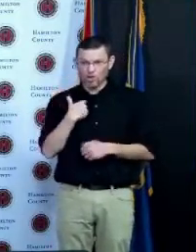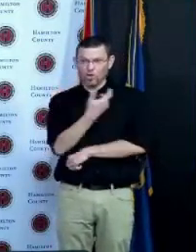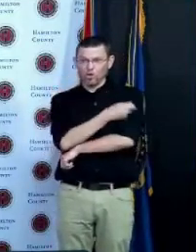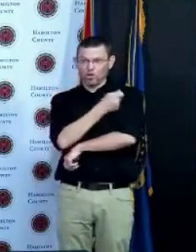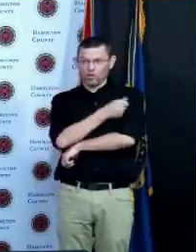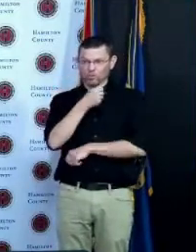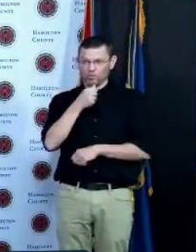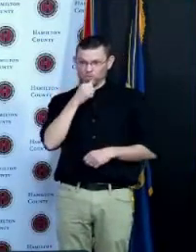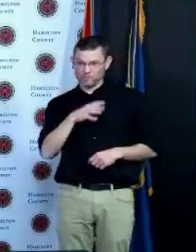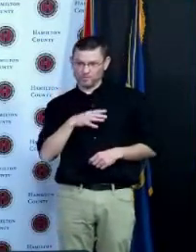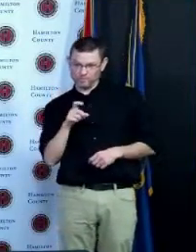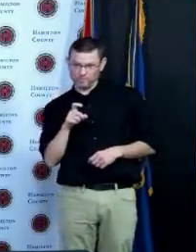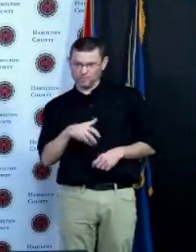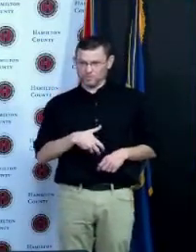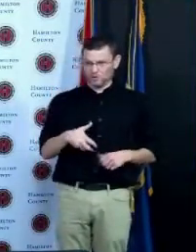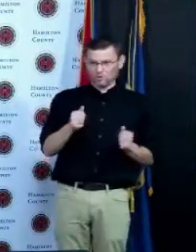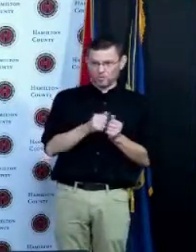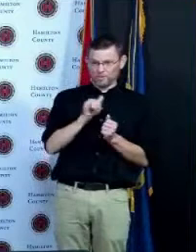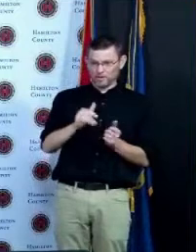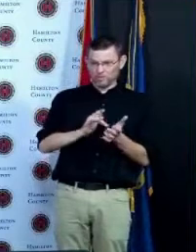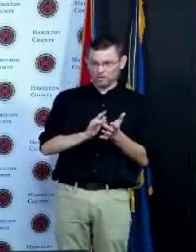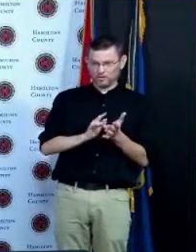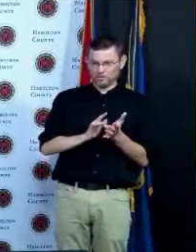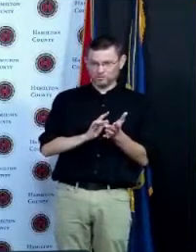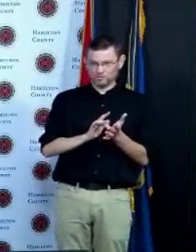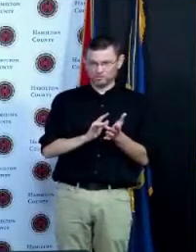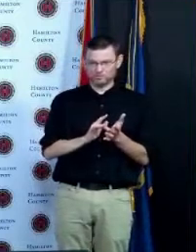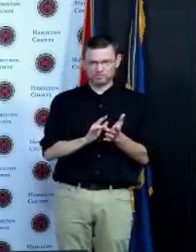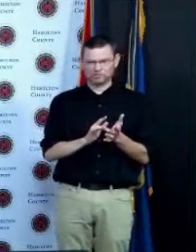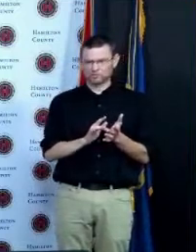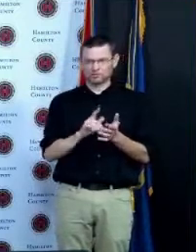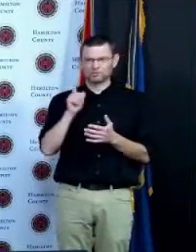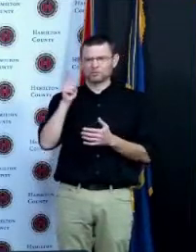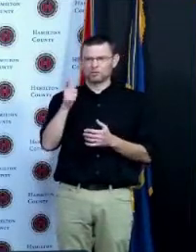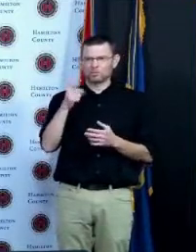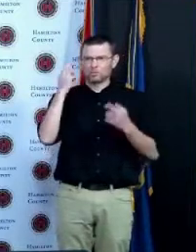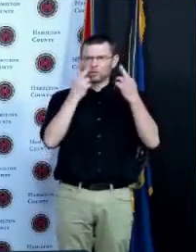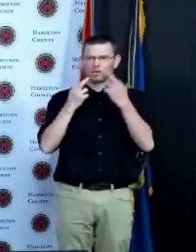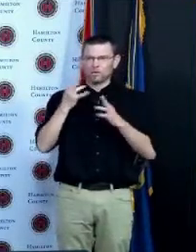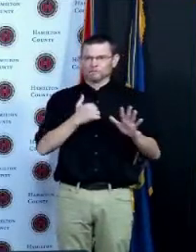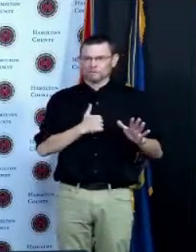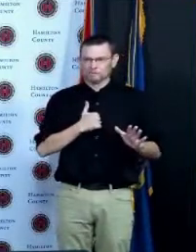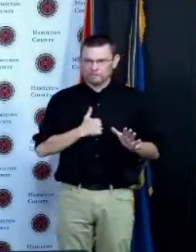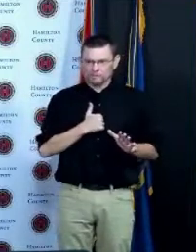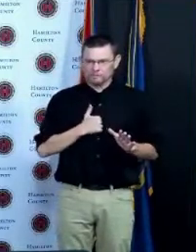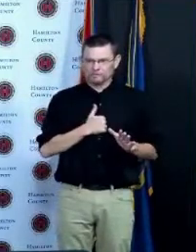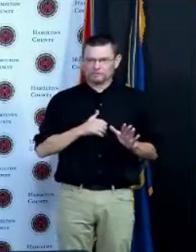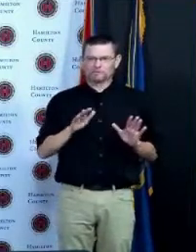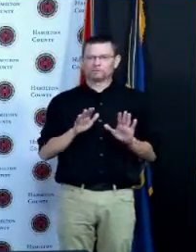I get calls every day I'm never getting the thing Pfizer has no immunity whatsoever from prosecution